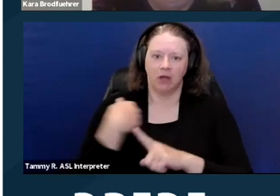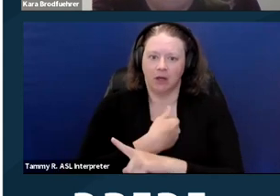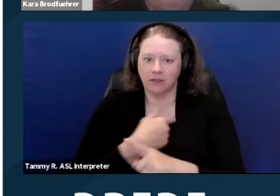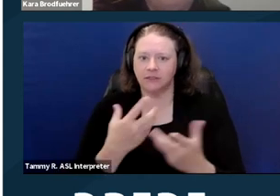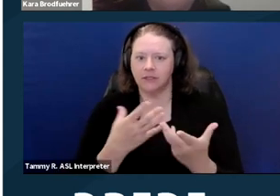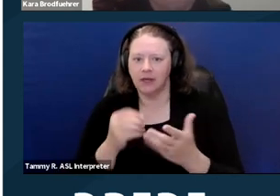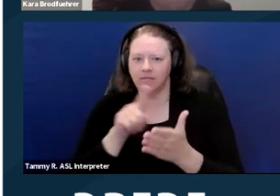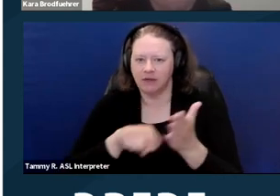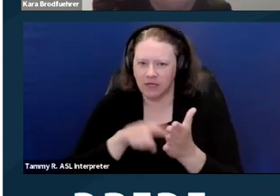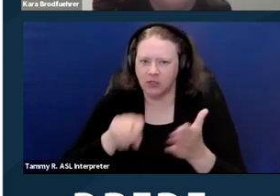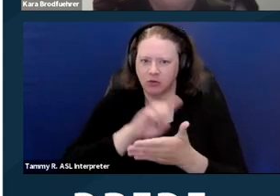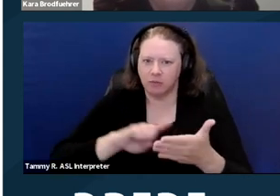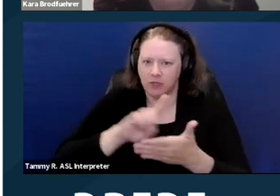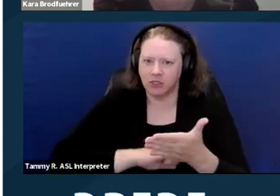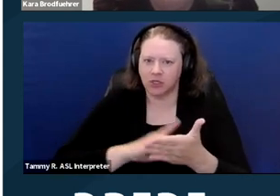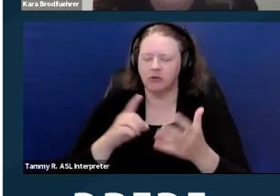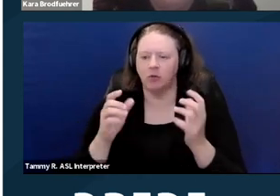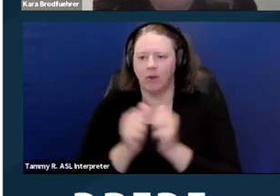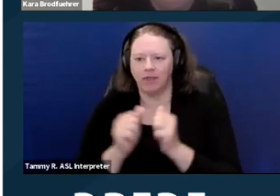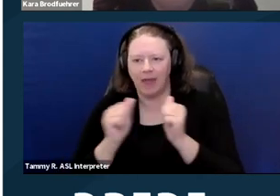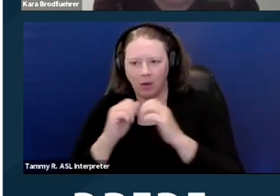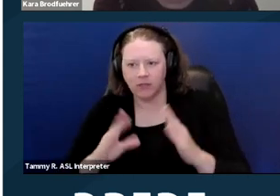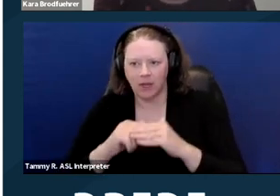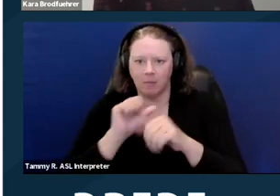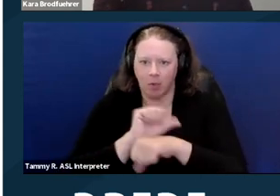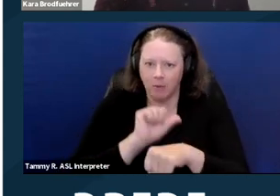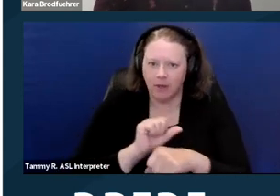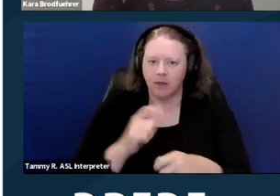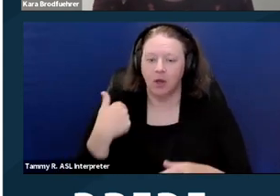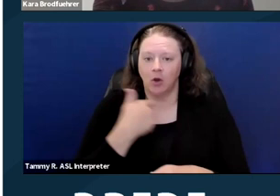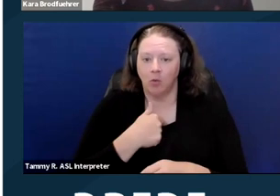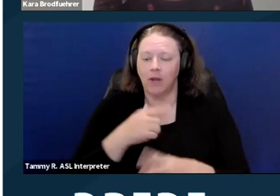And we take complaints, and we investigate complaints when they're based